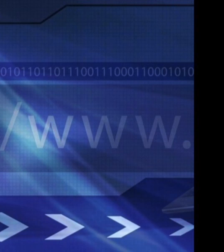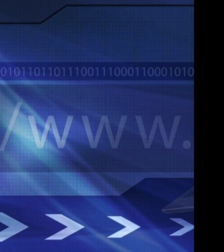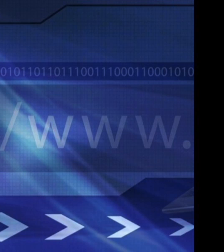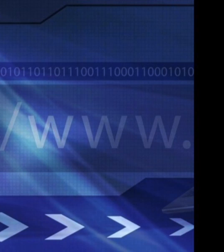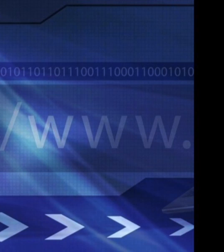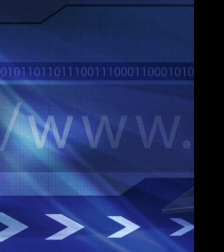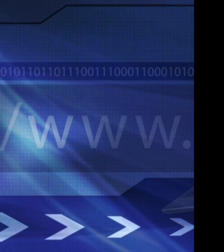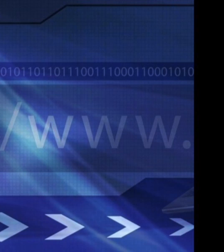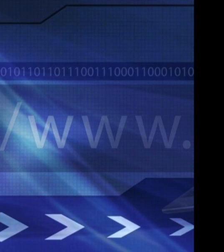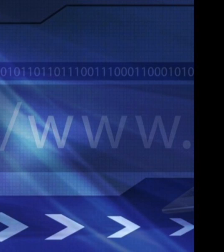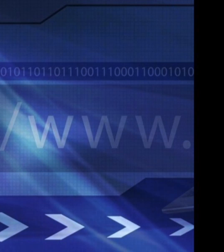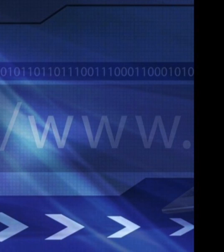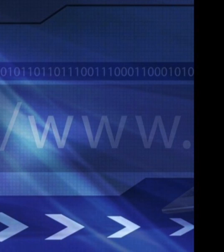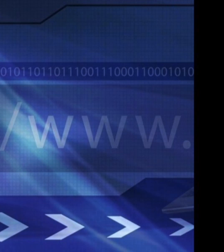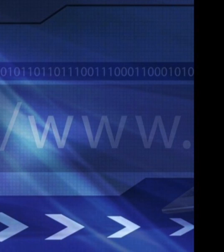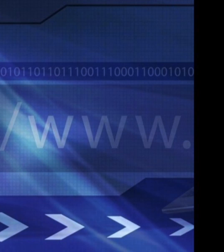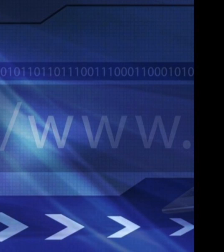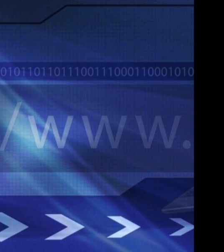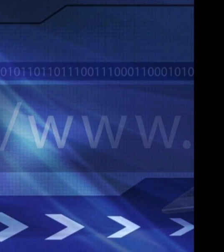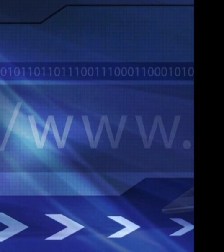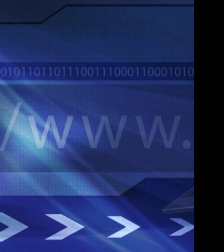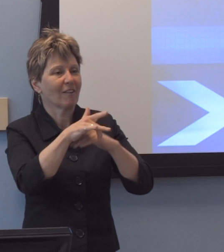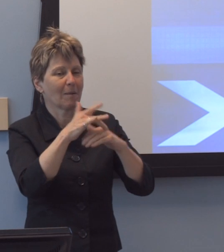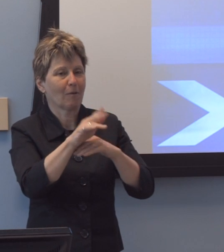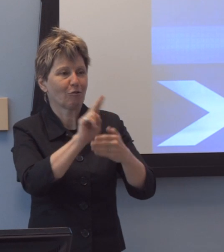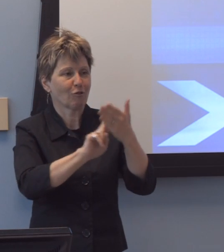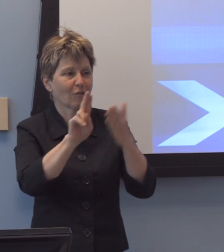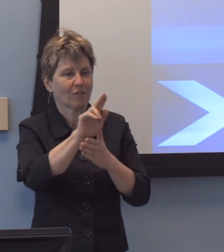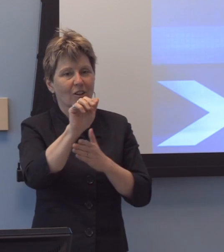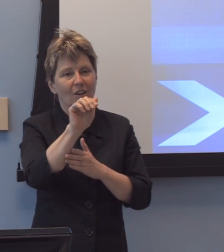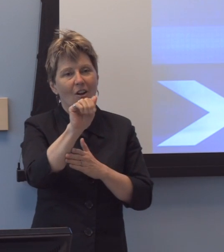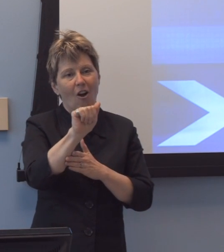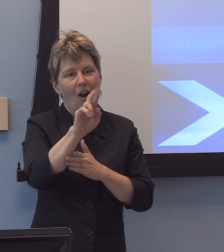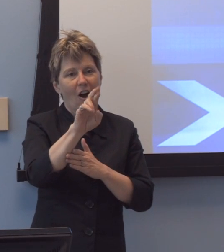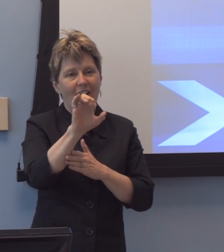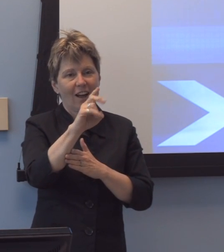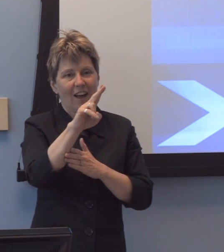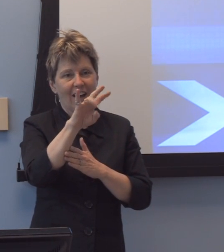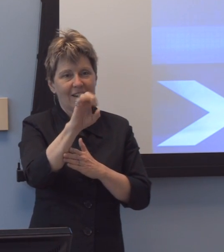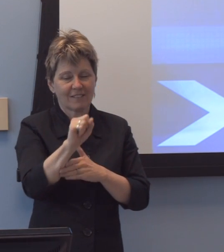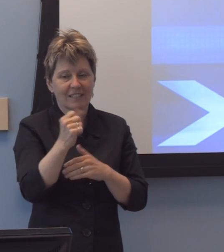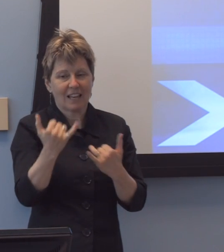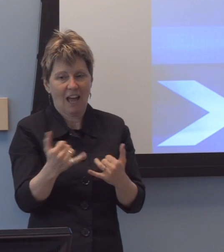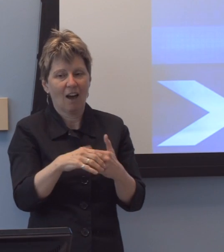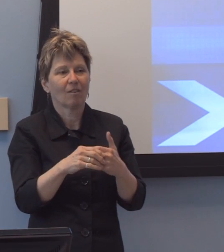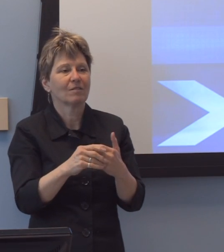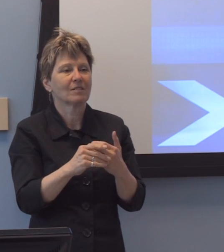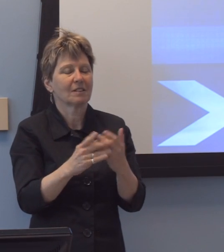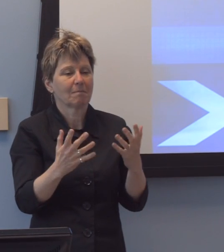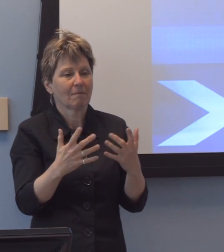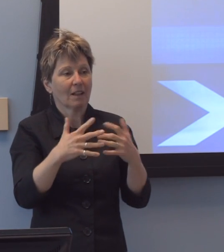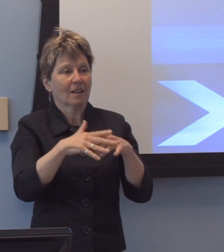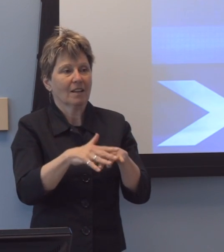Now, I'm blending in some of the current, um, where architectural barriers were the challenge,